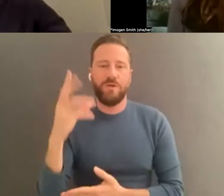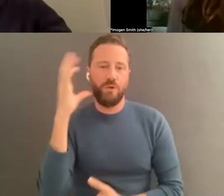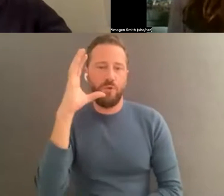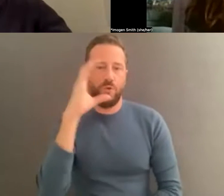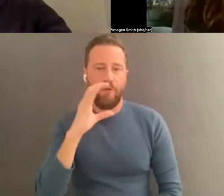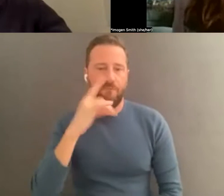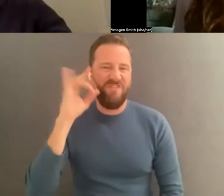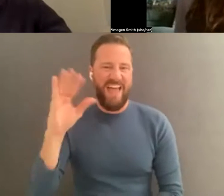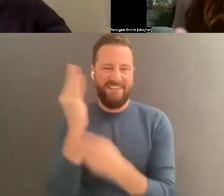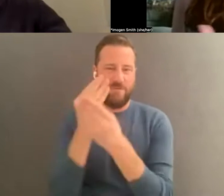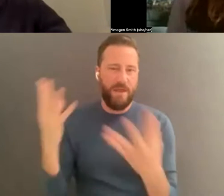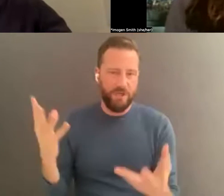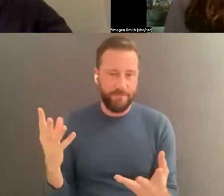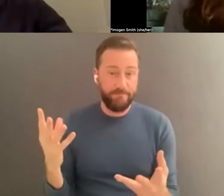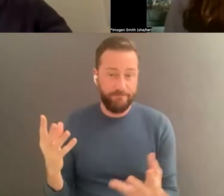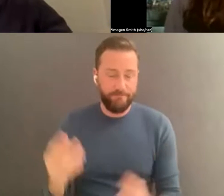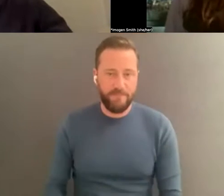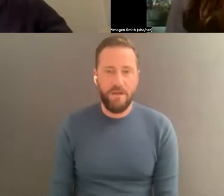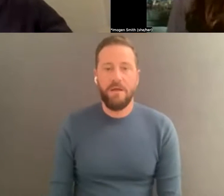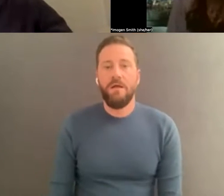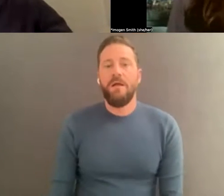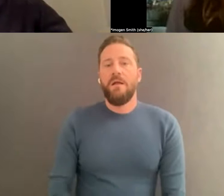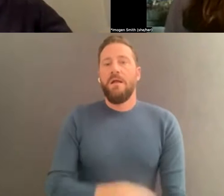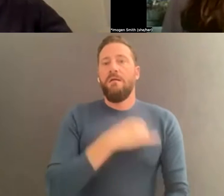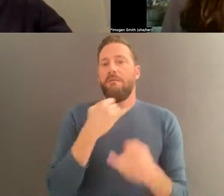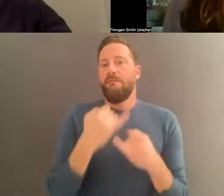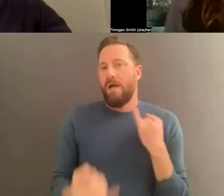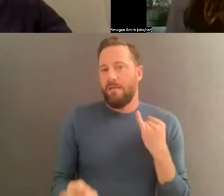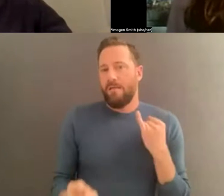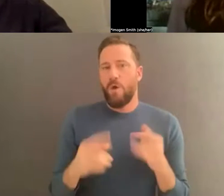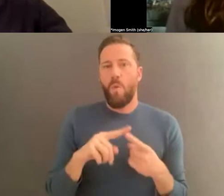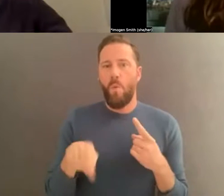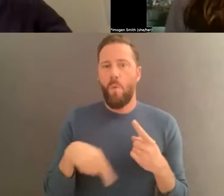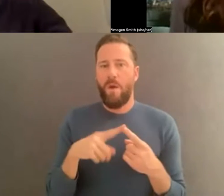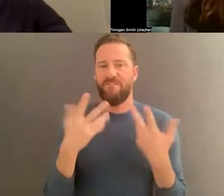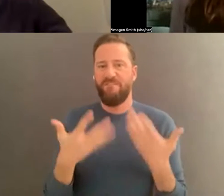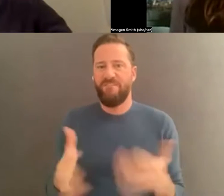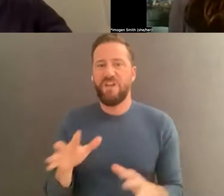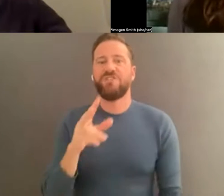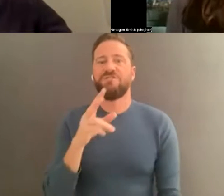. Finally, once you get your types digitized , be sure to save those files in multiple